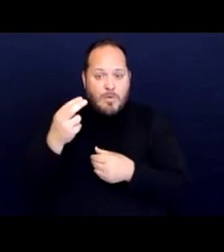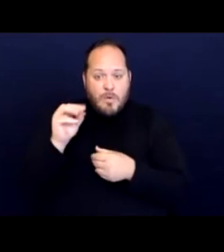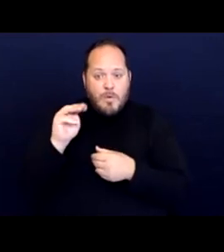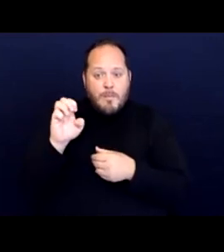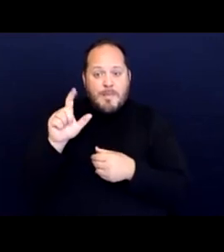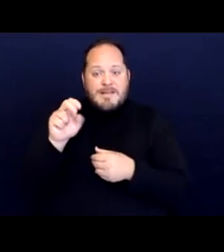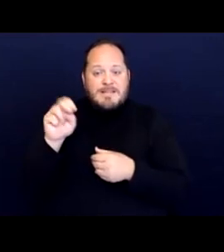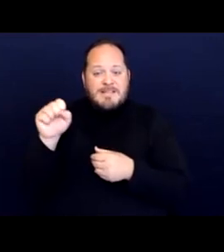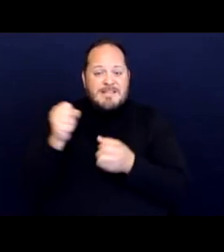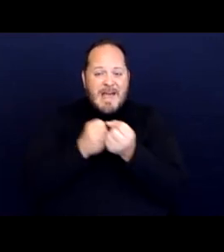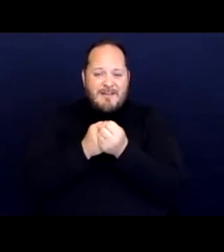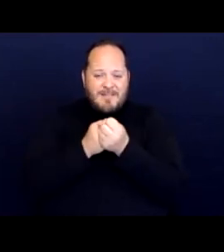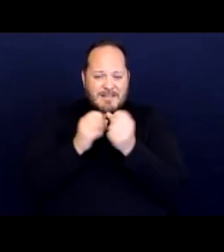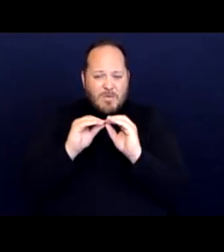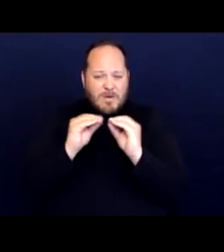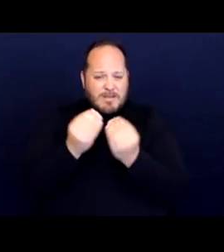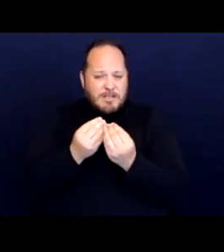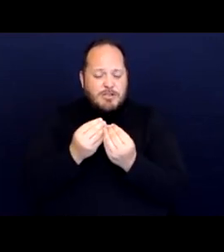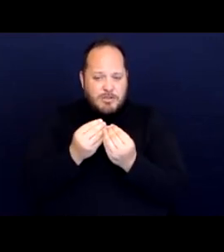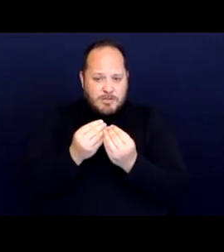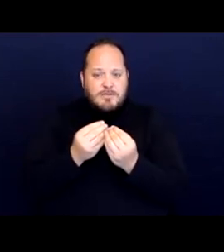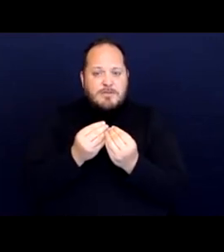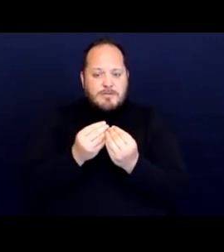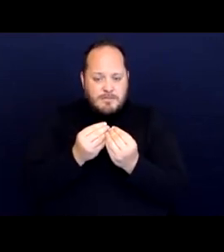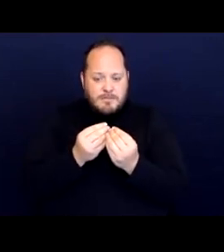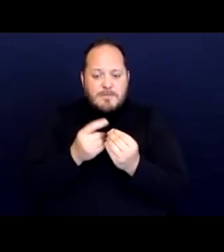for the disability discrimination